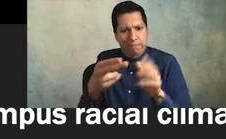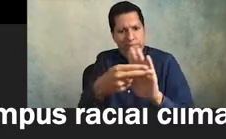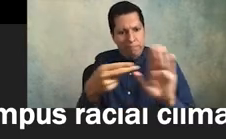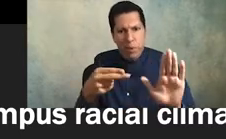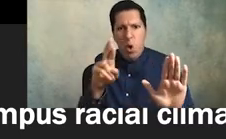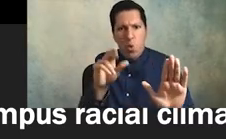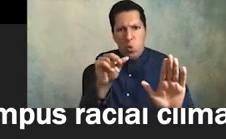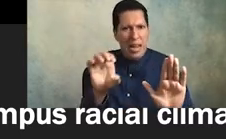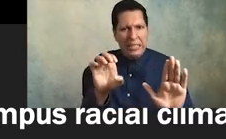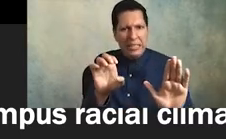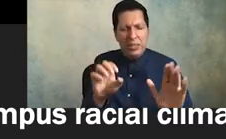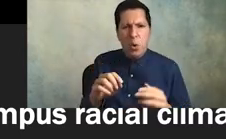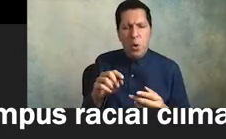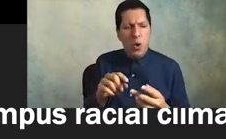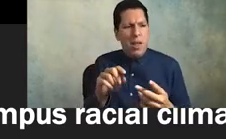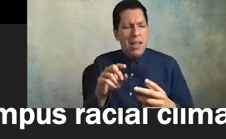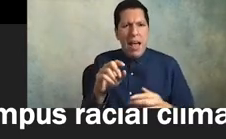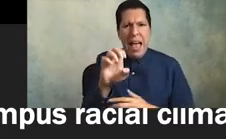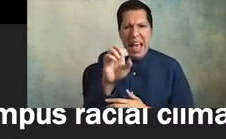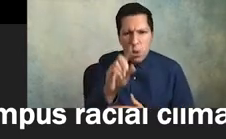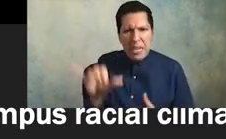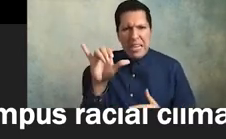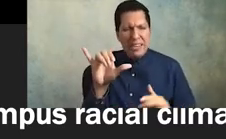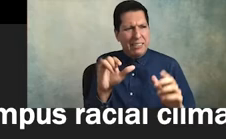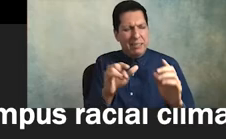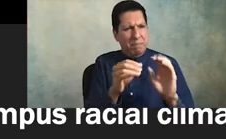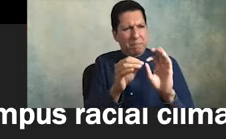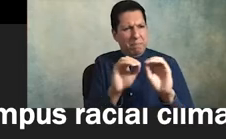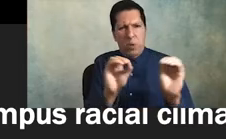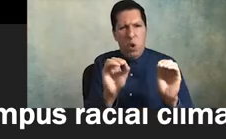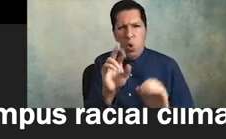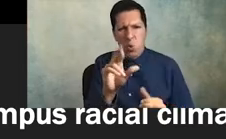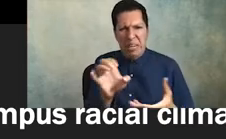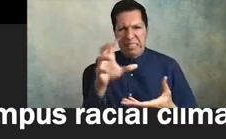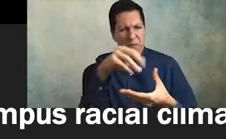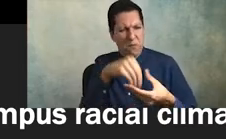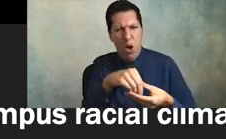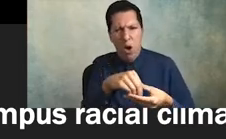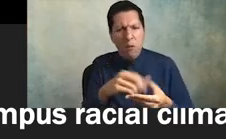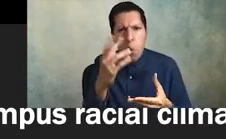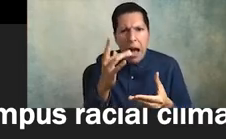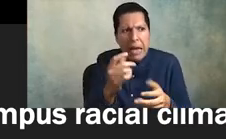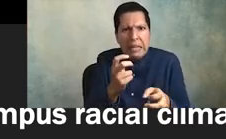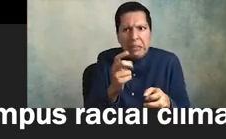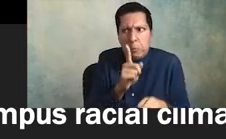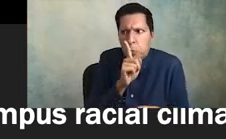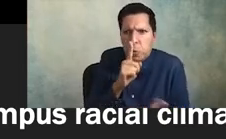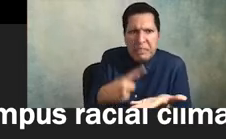are deliberately raceless why because race is so hard for people to talk about they don't know